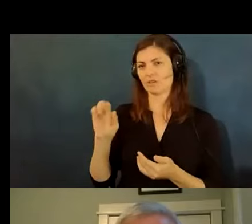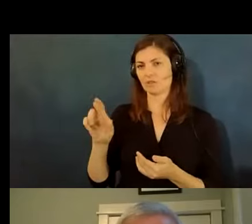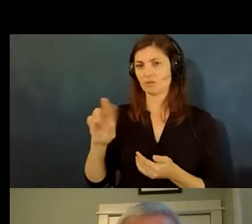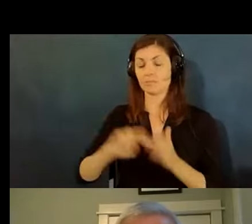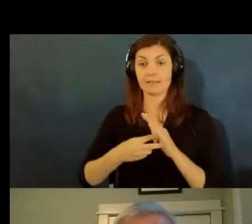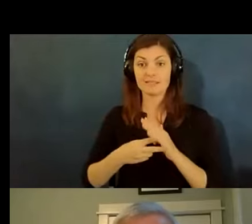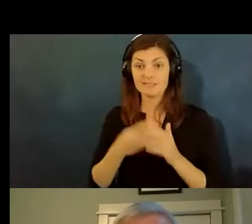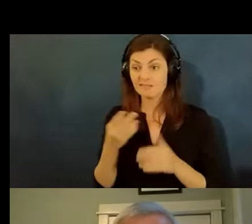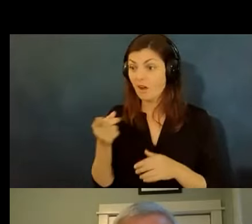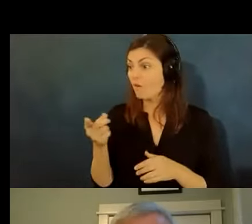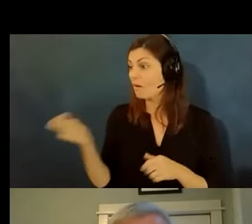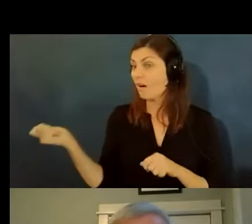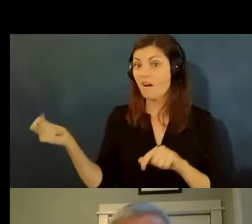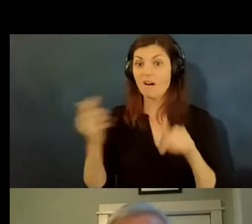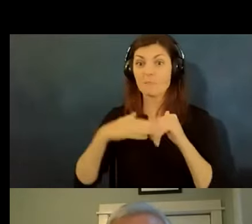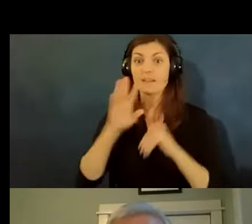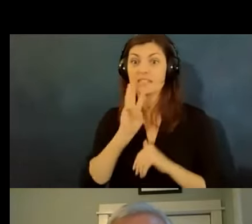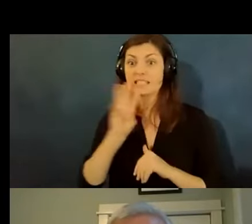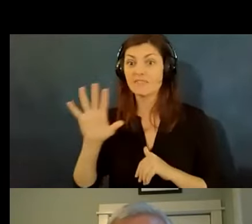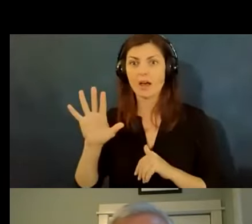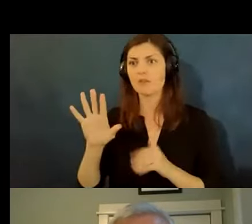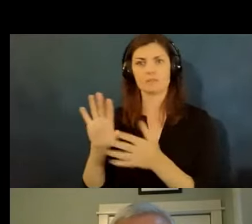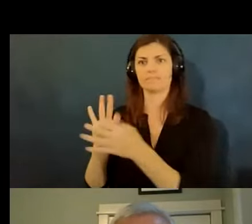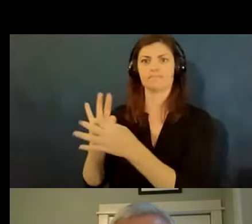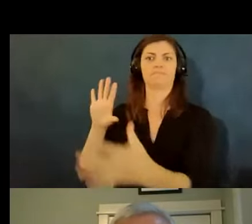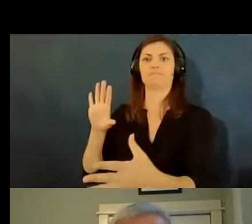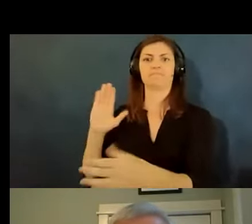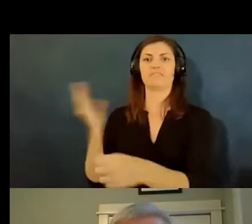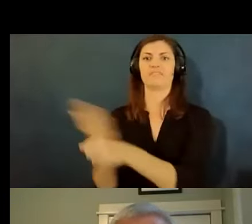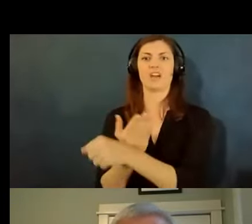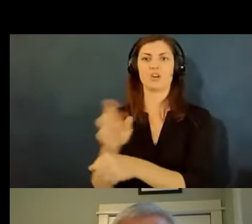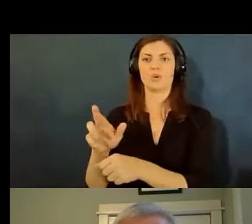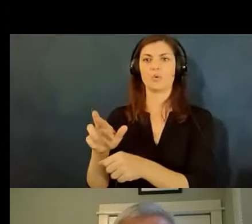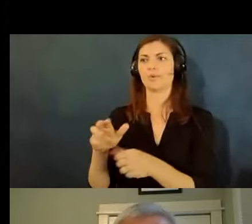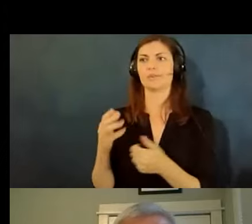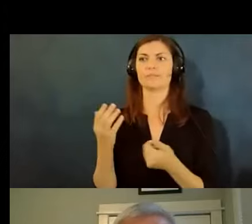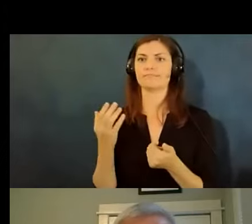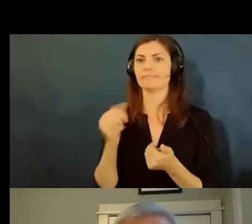we're going to let you go or we're going to put you on unpaid leave for the next six months um